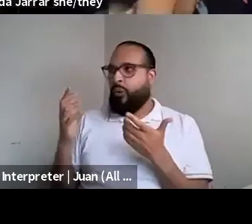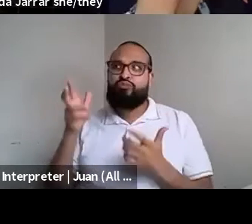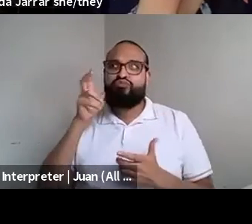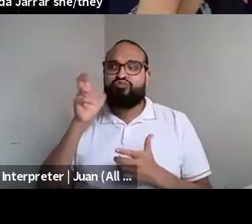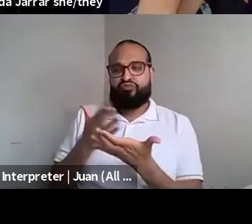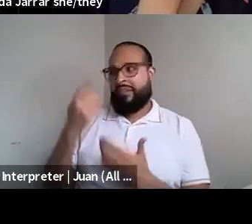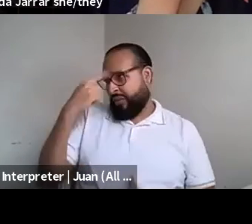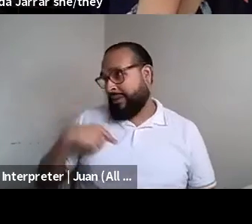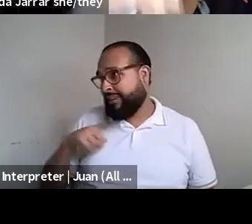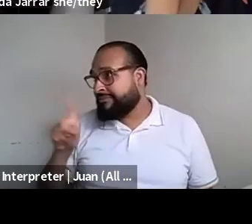Kenyon Farrow (he/him/his): Know, don't be spilling t